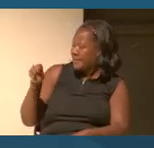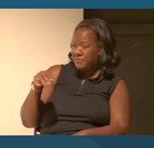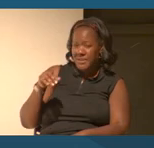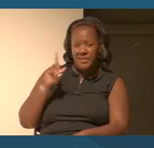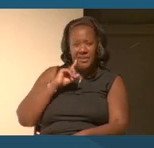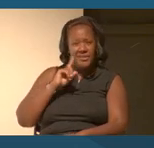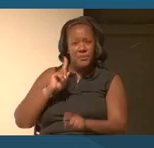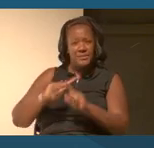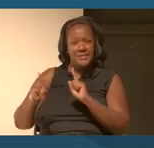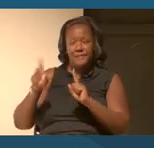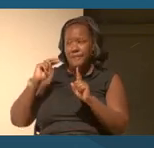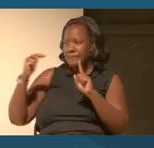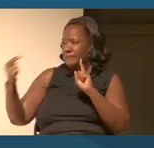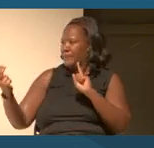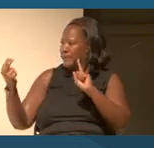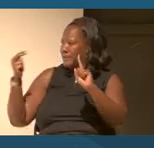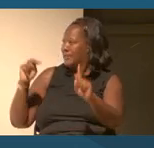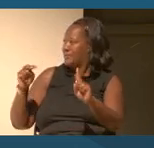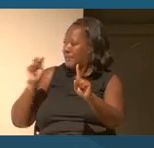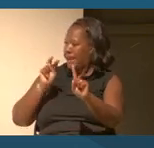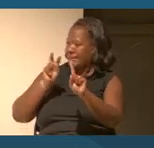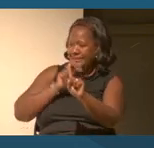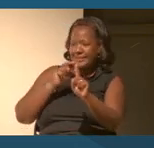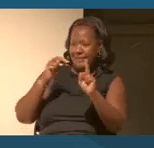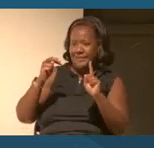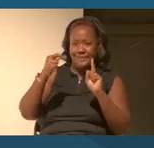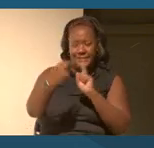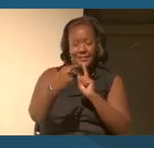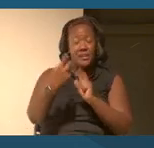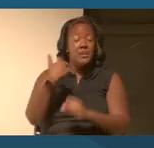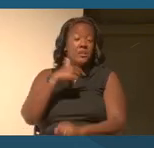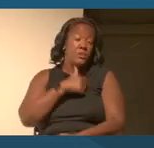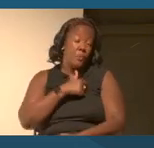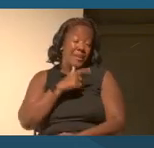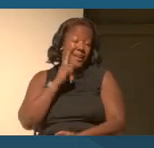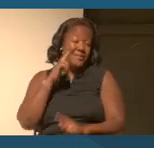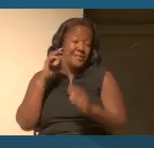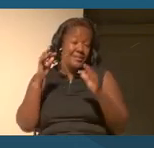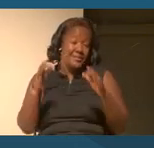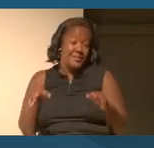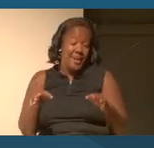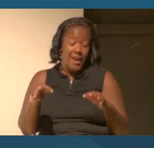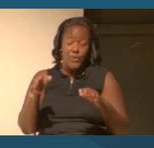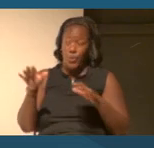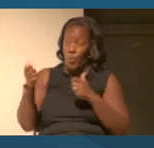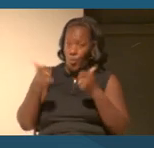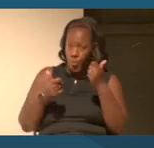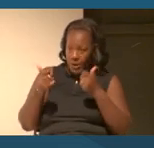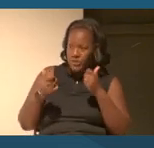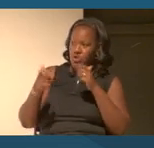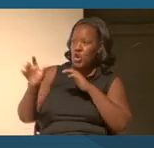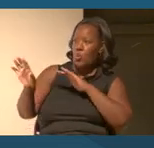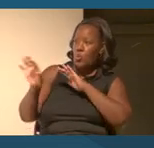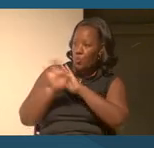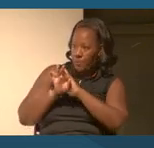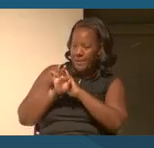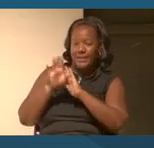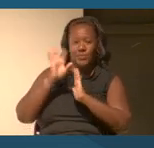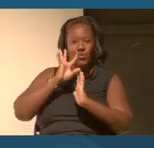perspectives on what it was. And one of the things we had to decide was, what are we going to talk about for our purposes?